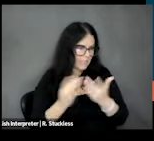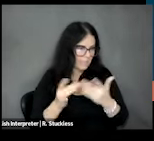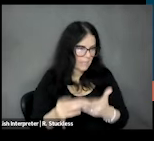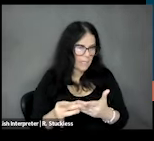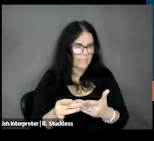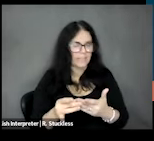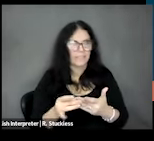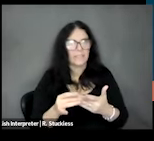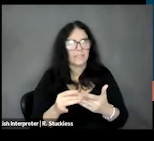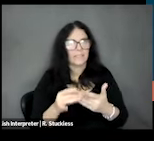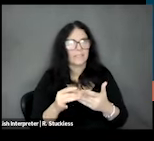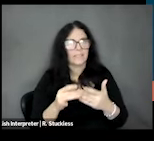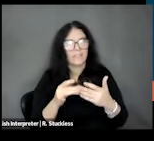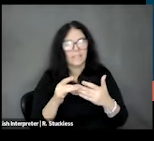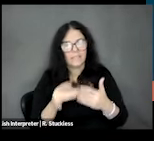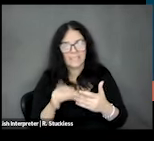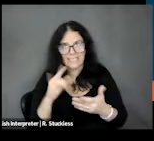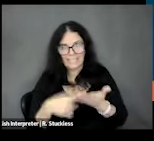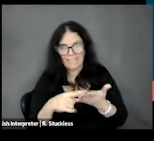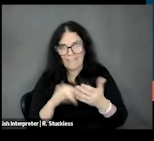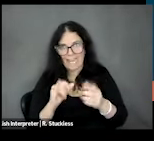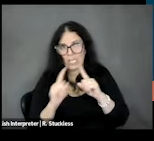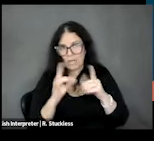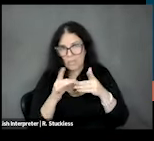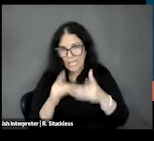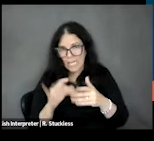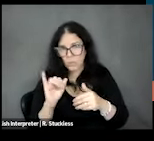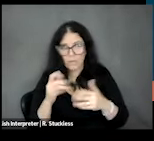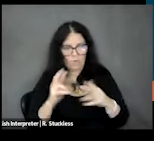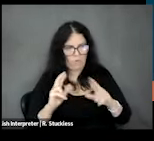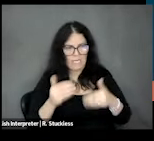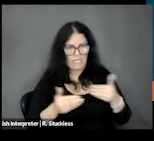through the interview guides with them. So, those are all ready to go, and we're ready to start